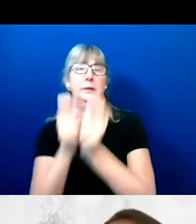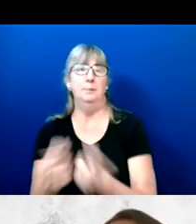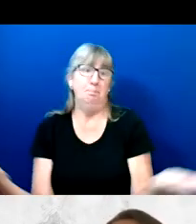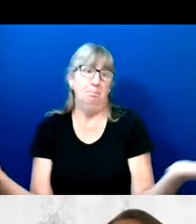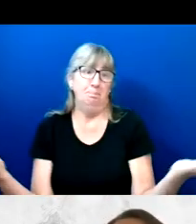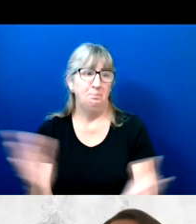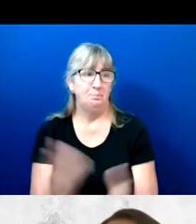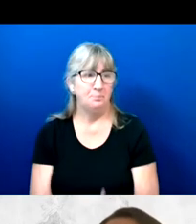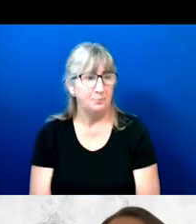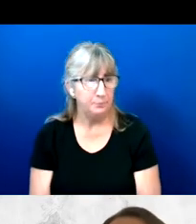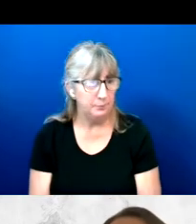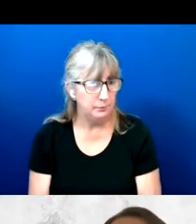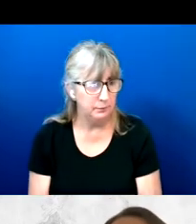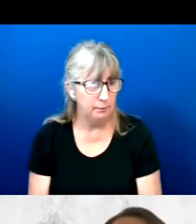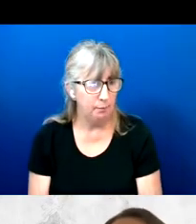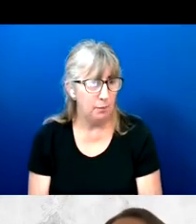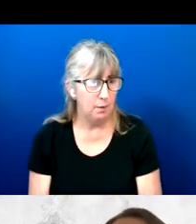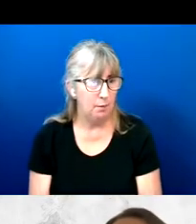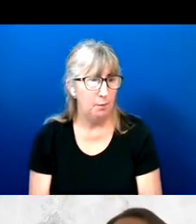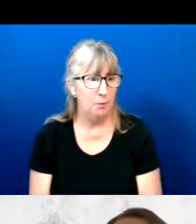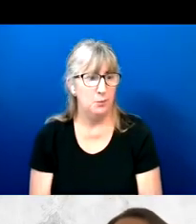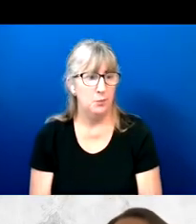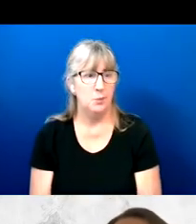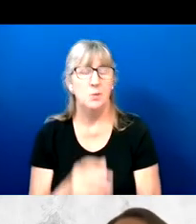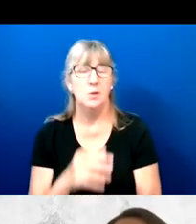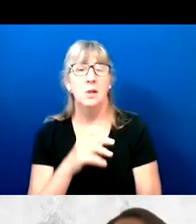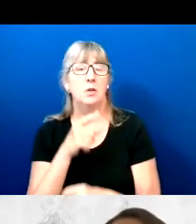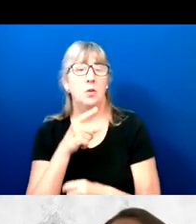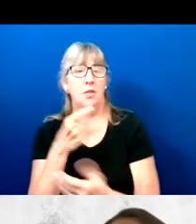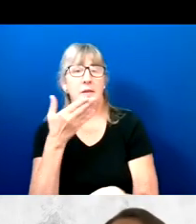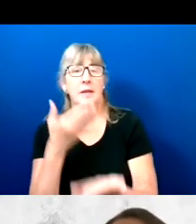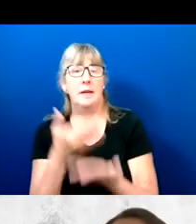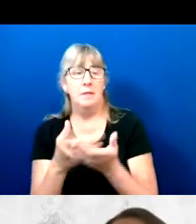Still, this was evidence of a shift from 2016.